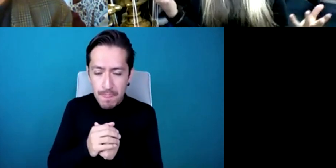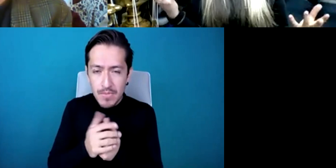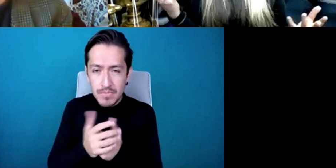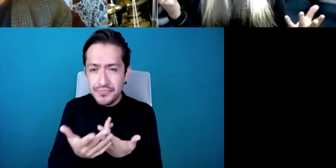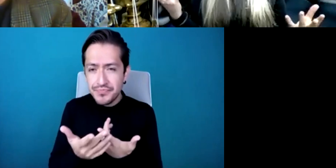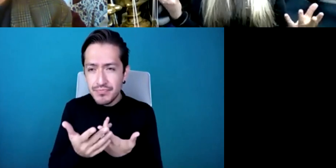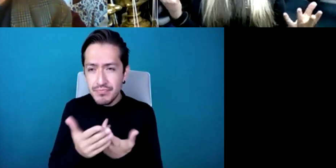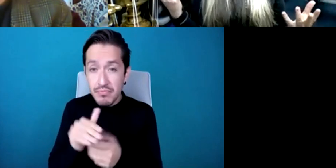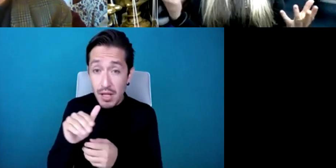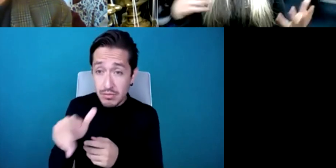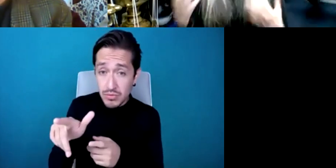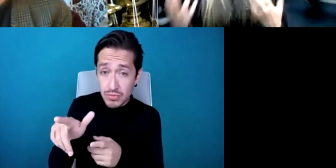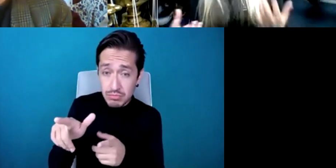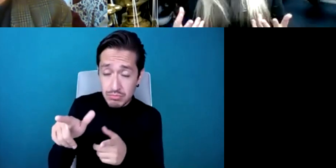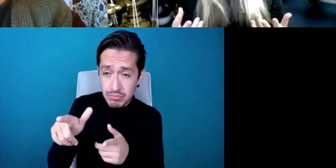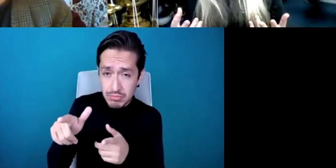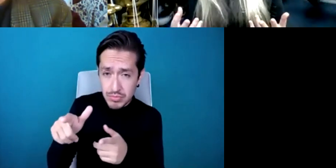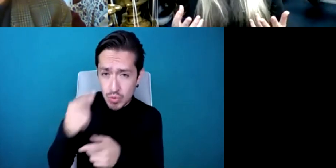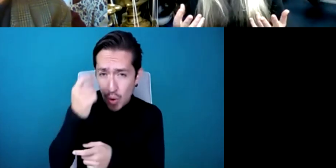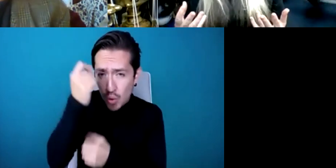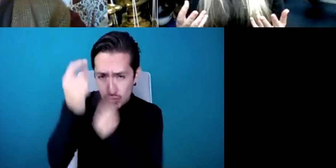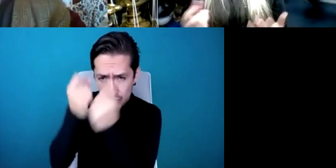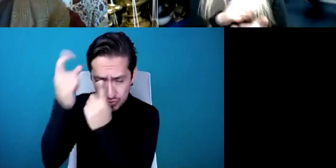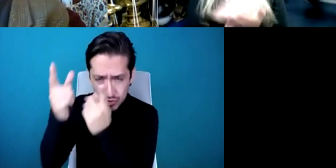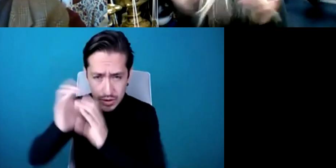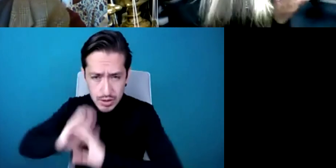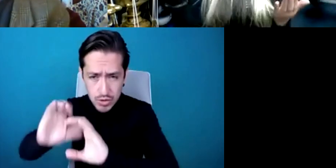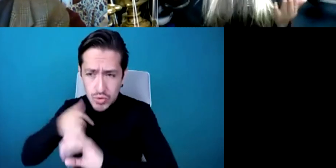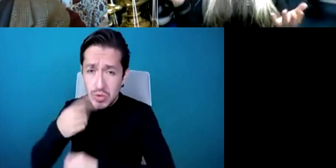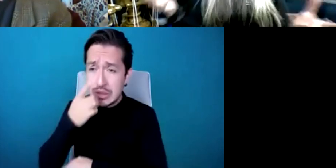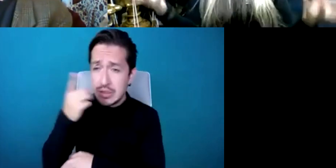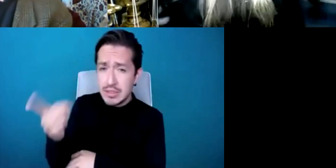had no knowledge as regards to how to commission pieces of music I just wrote to them and some of